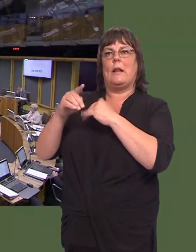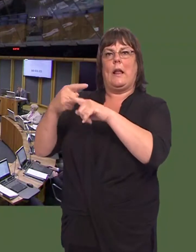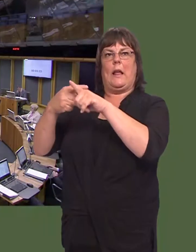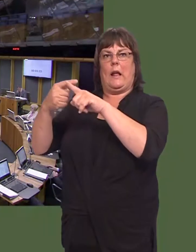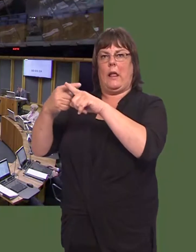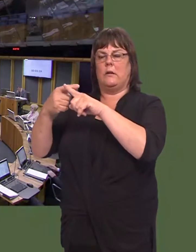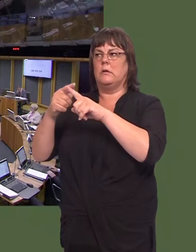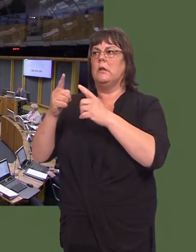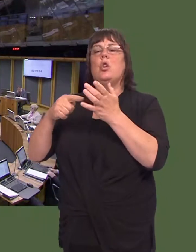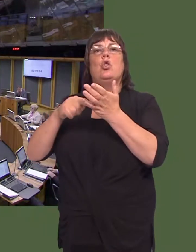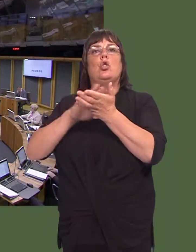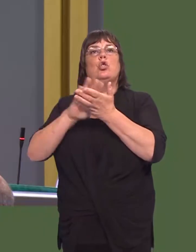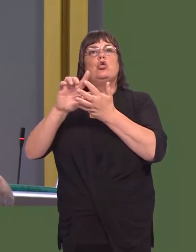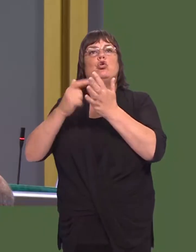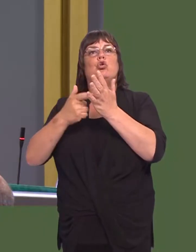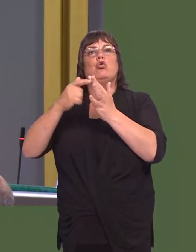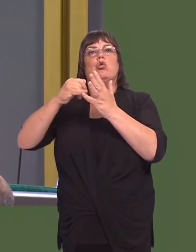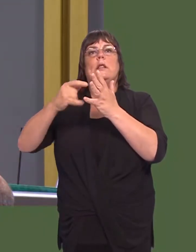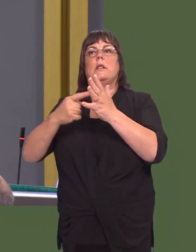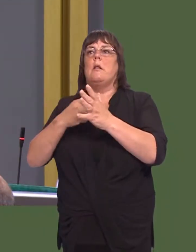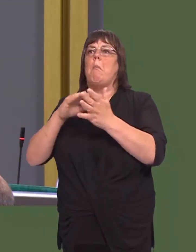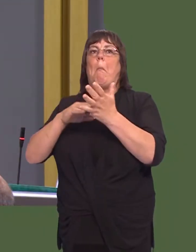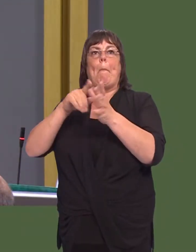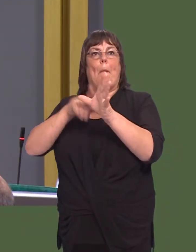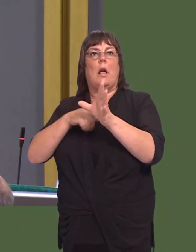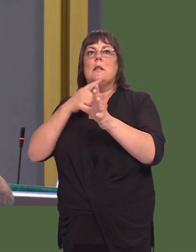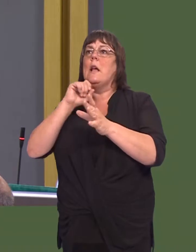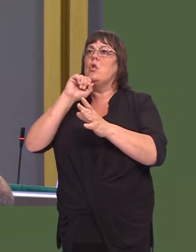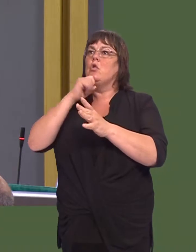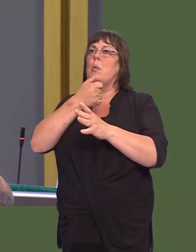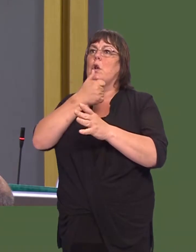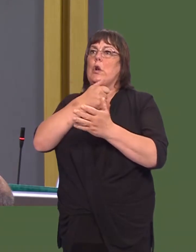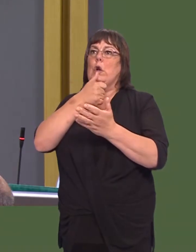Theresa May has indicated that she will action the reportís recommendations, which includes